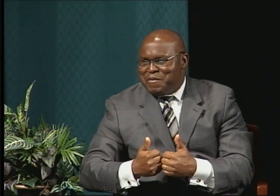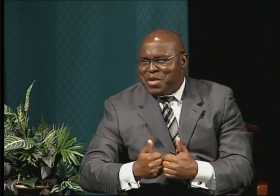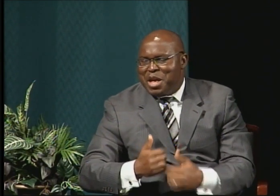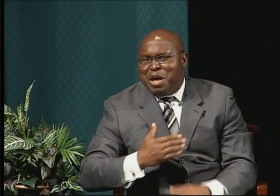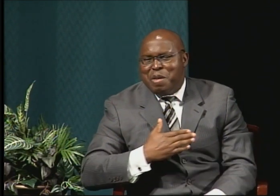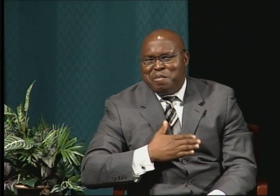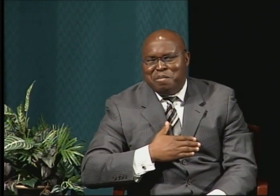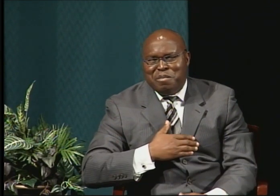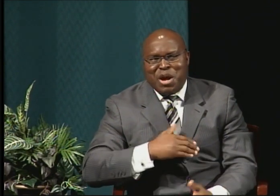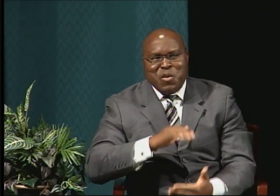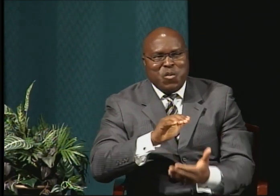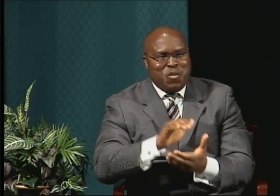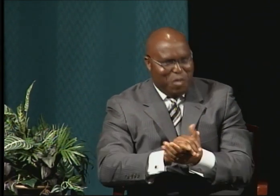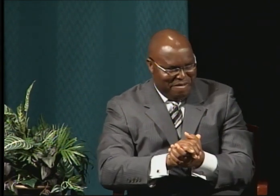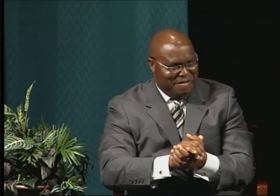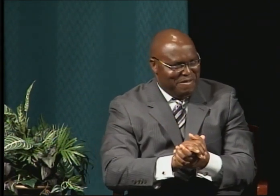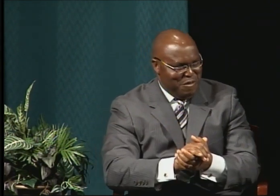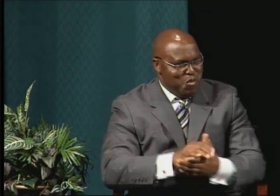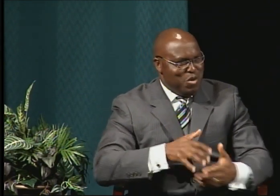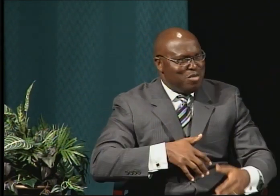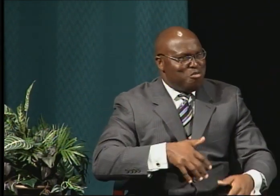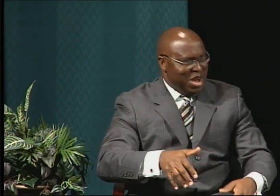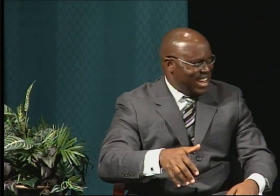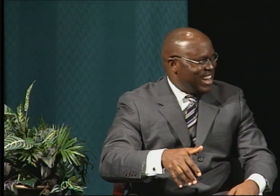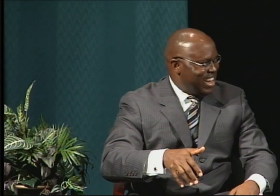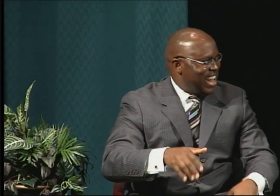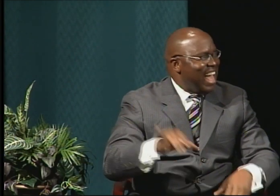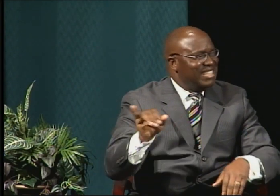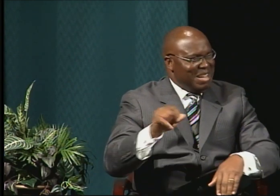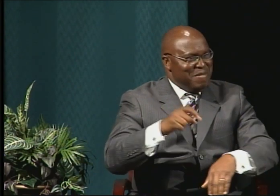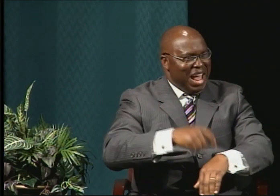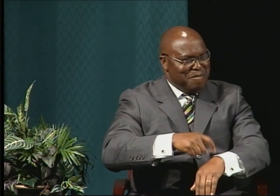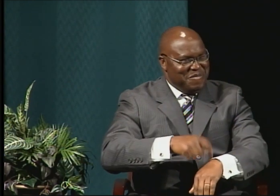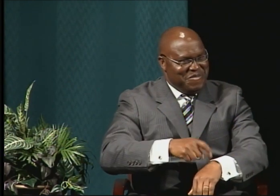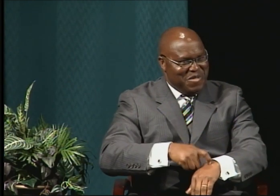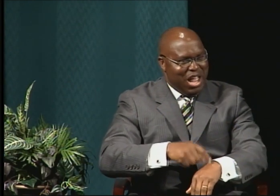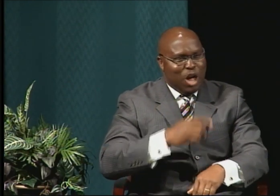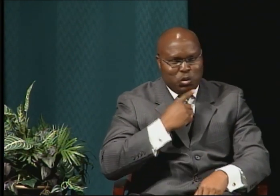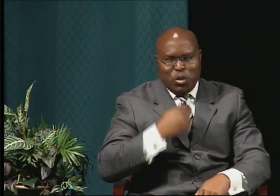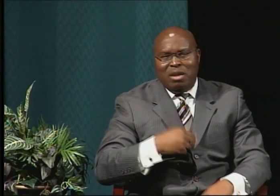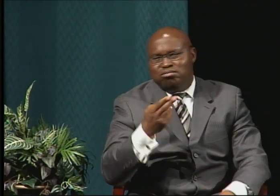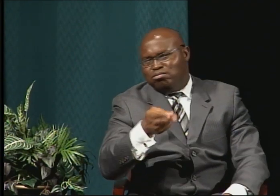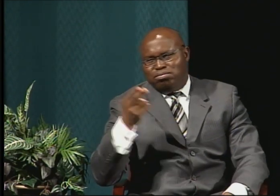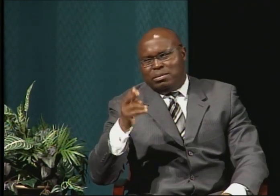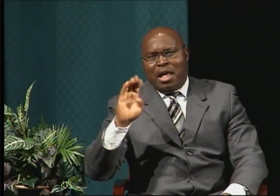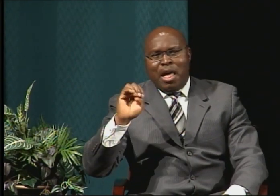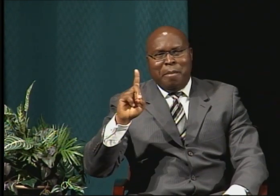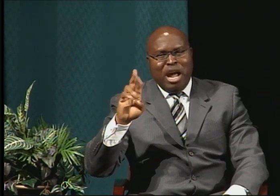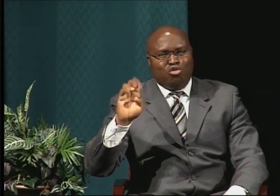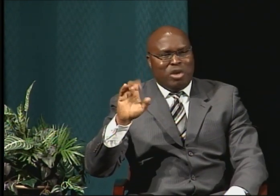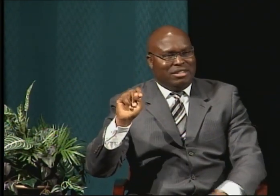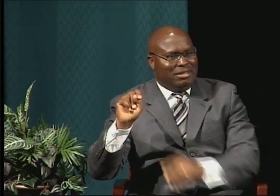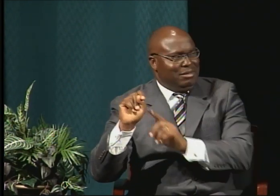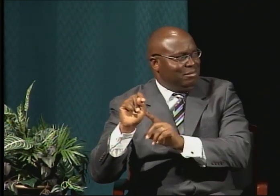that I was pursuing my PhD. And she was on complete bedrest.